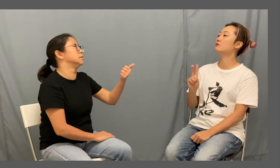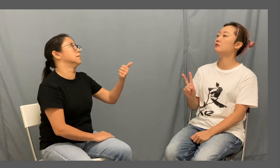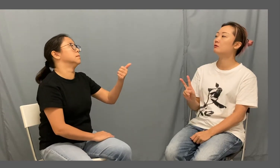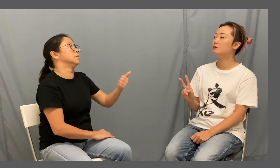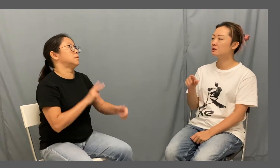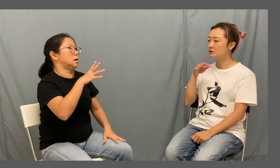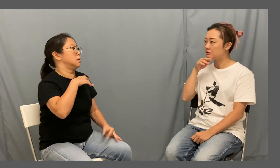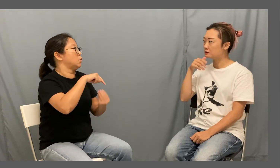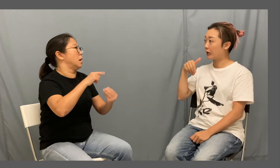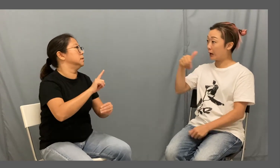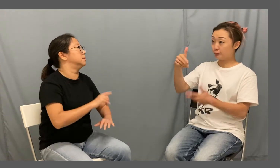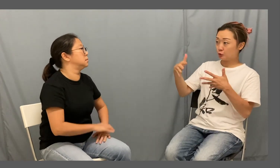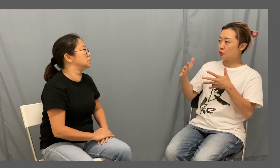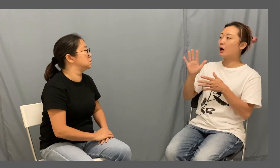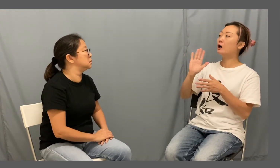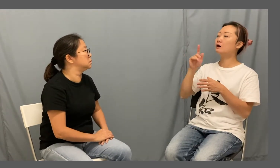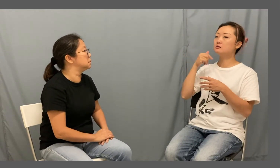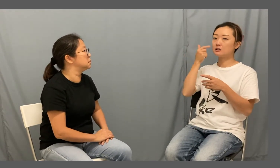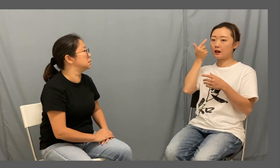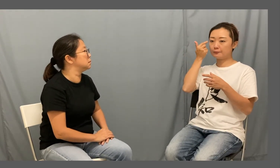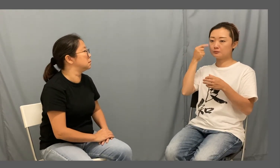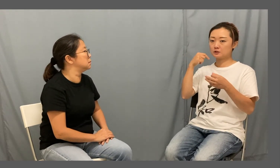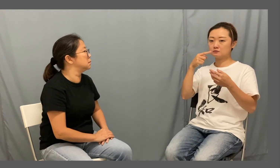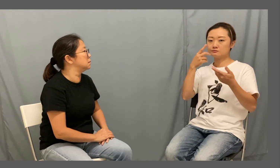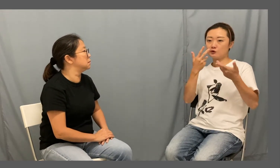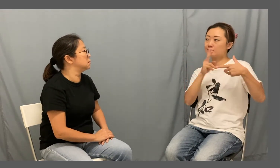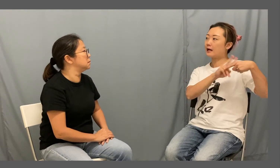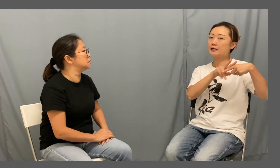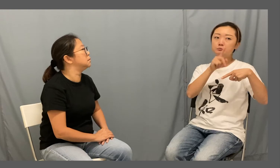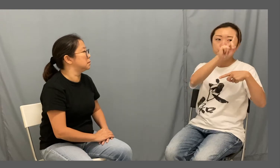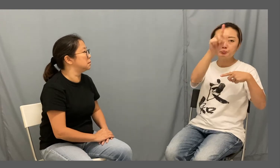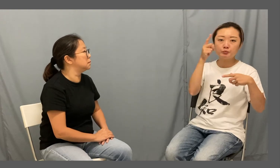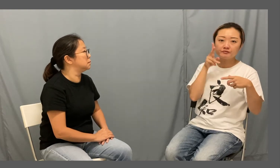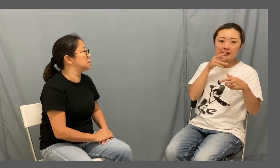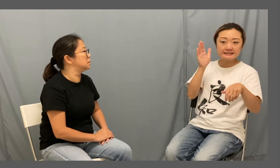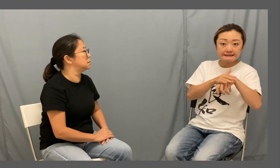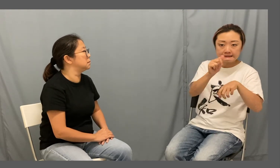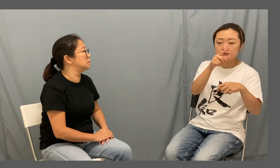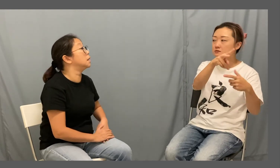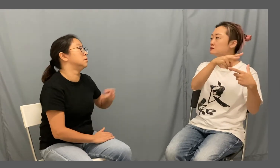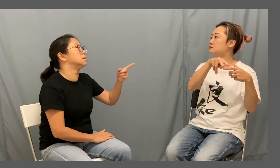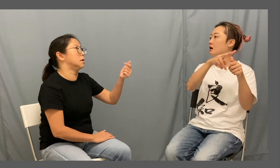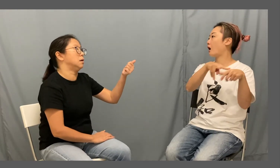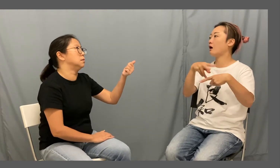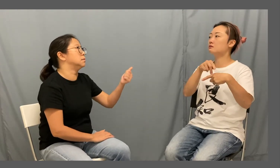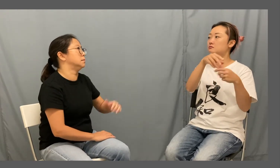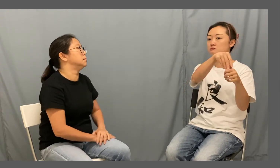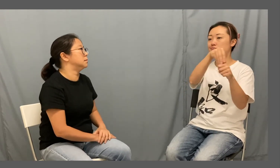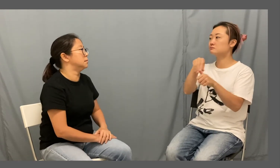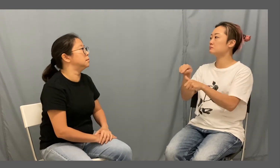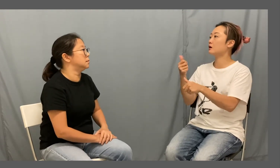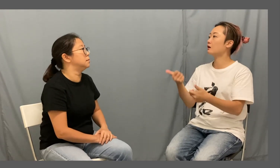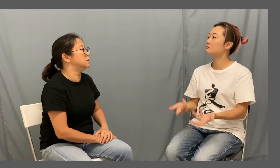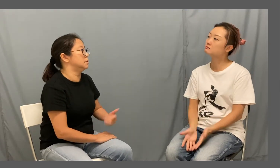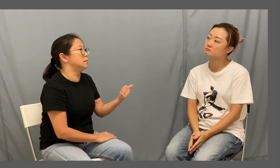Lisa: Right, it all depends Cat: I might deny a job and take the initiative to refer it to an appropriate interpreter